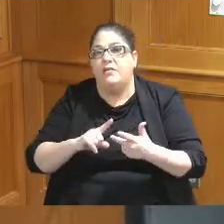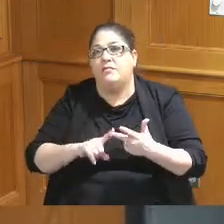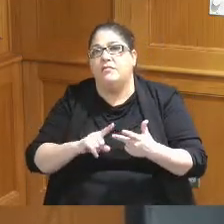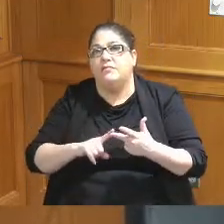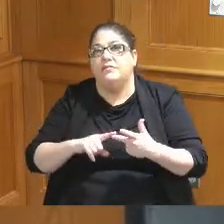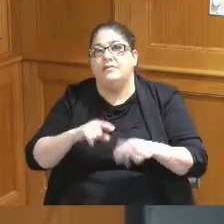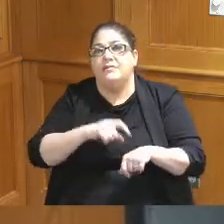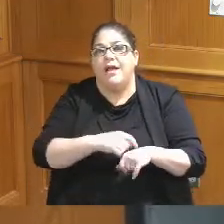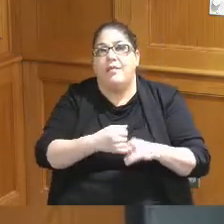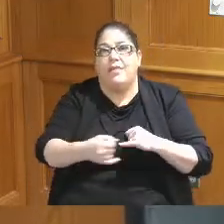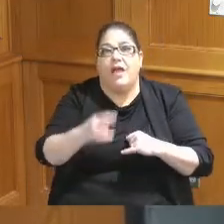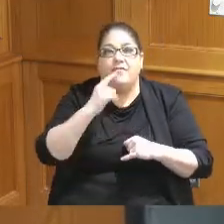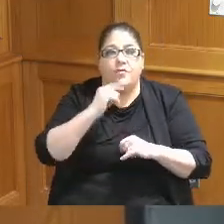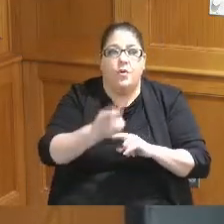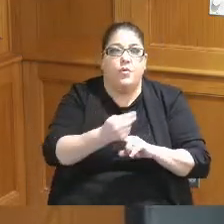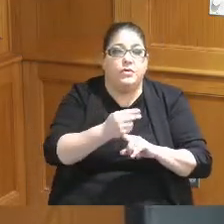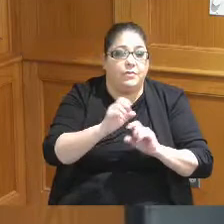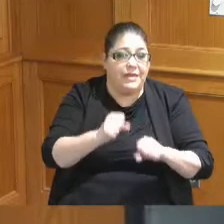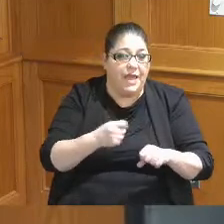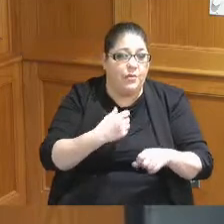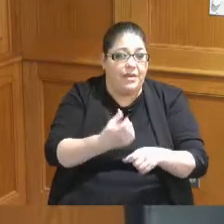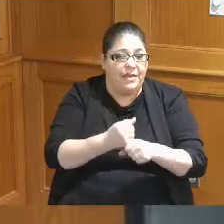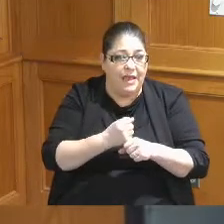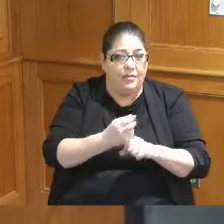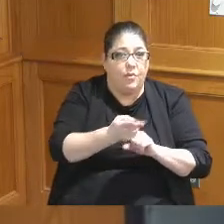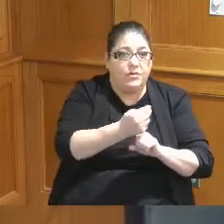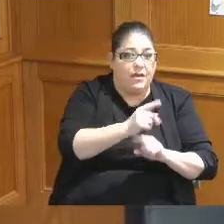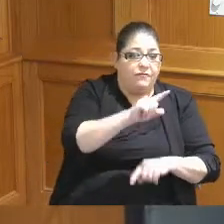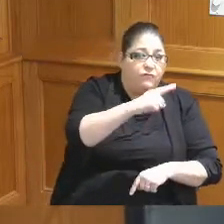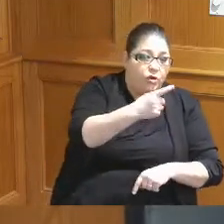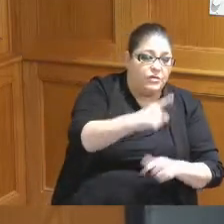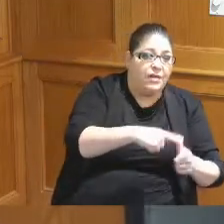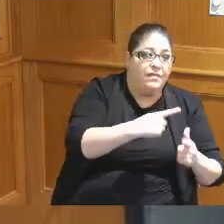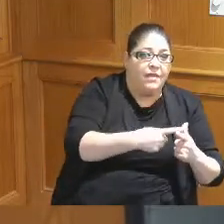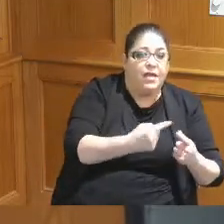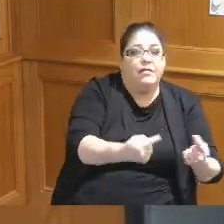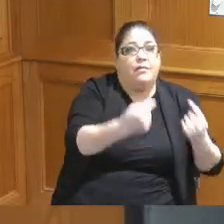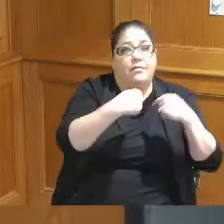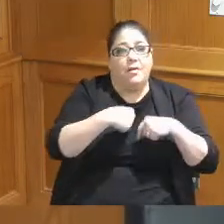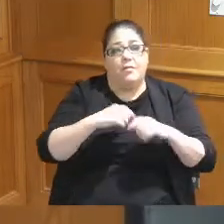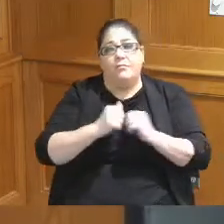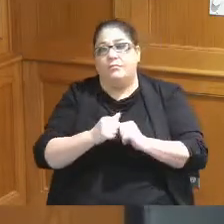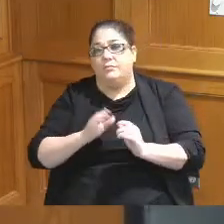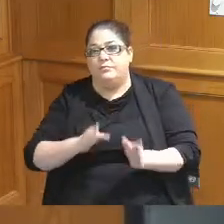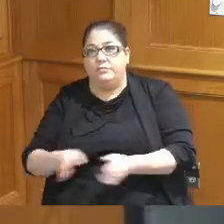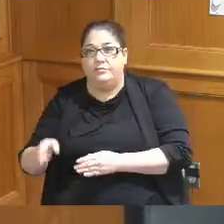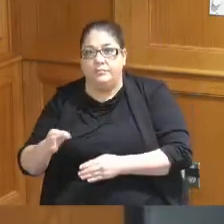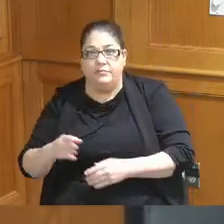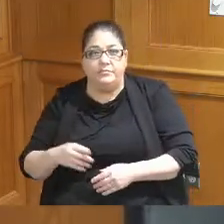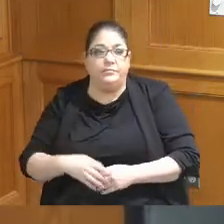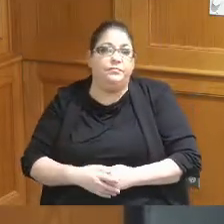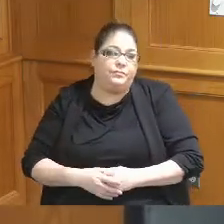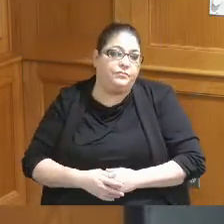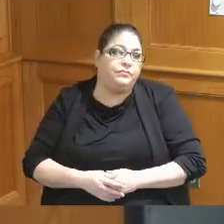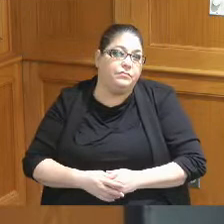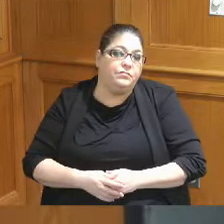for the hotel or can we get the hotel person to come up and let us know what their plans are and